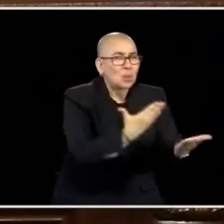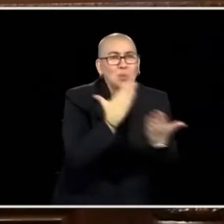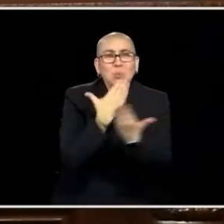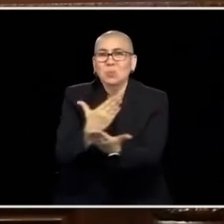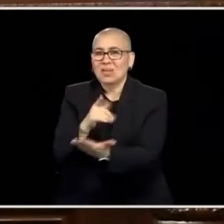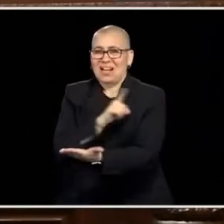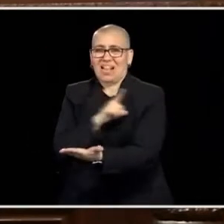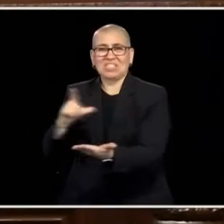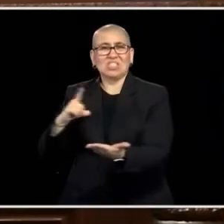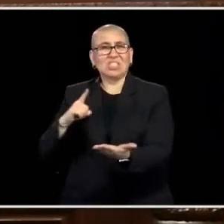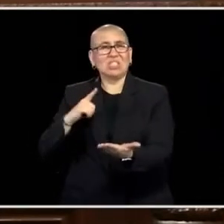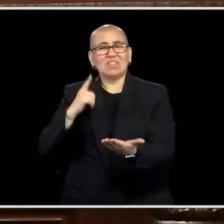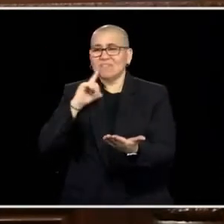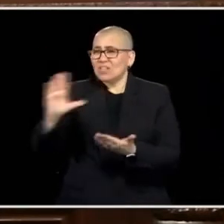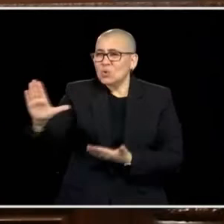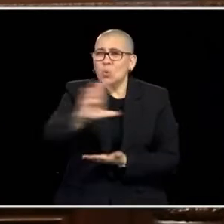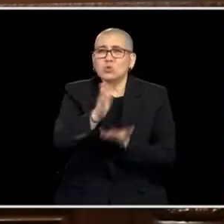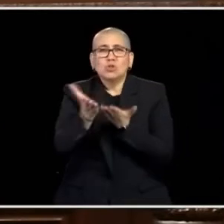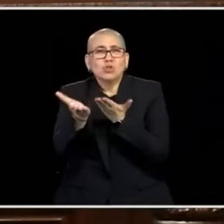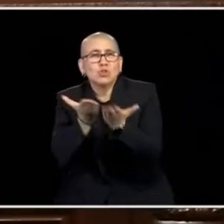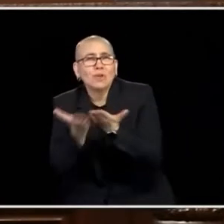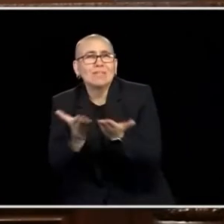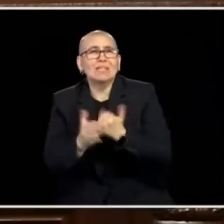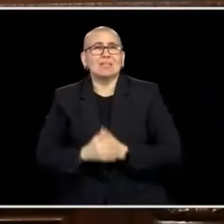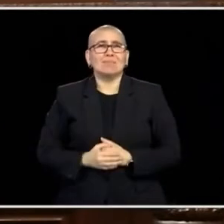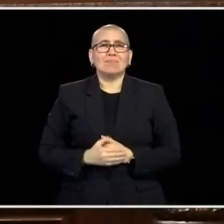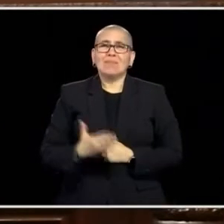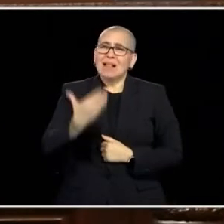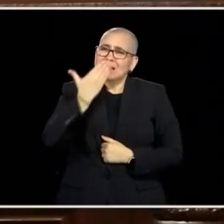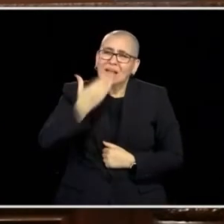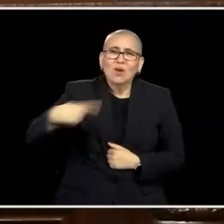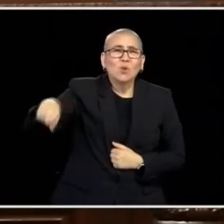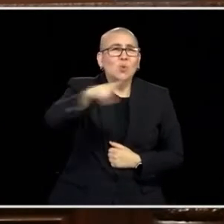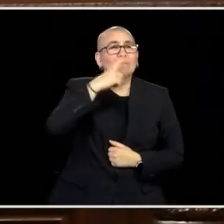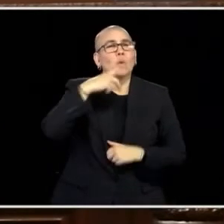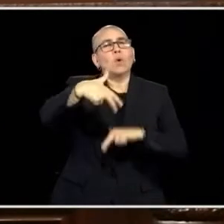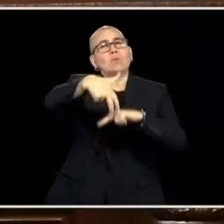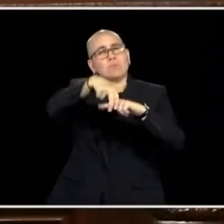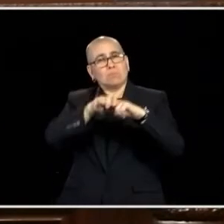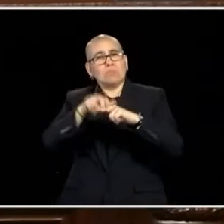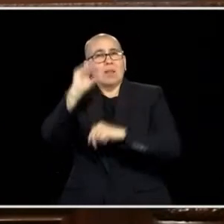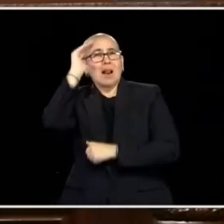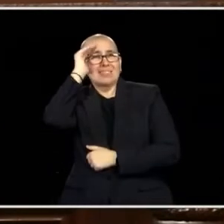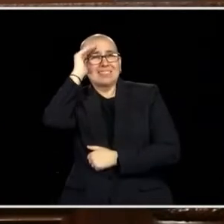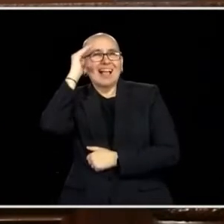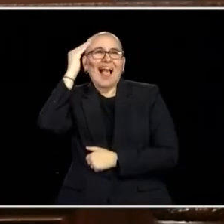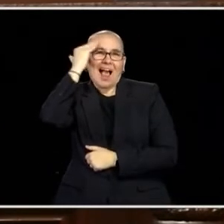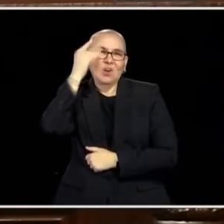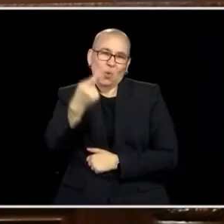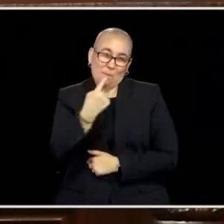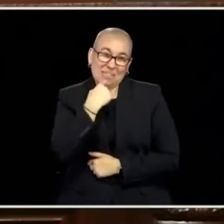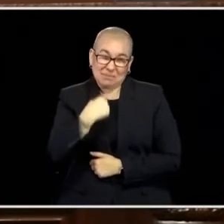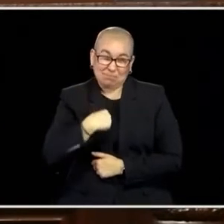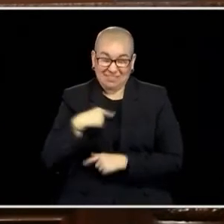FOR BEING THE SERVANT LEADERS THAT YOU ARE AND I WANT TO THANK YOU FOR SITTING HERE SO PATIENTLY TO LISTEN. I KNOW YOU'VE MISSED THIS OVER